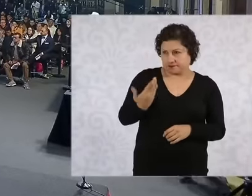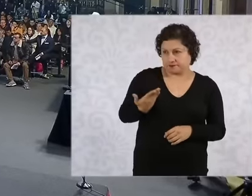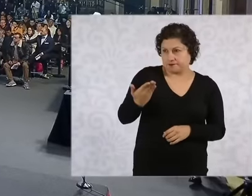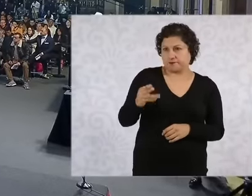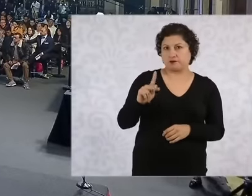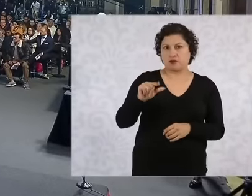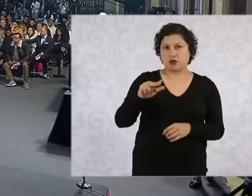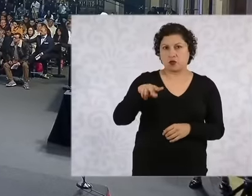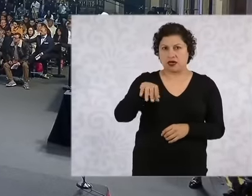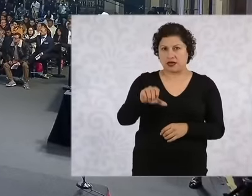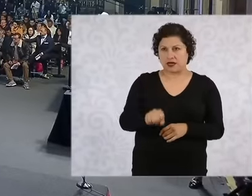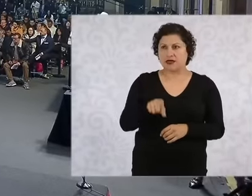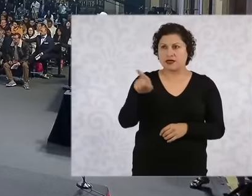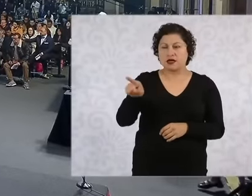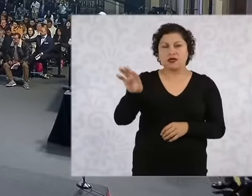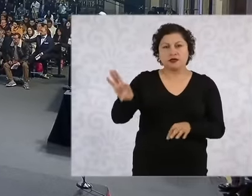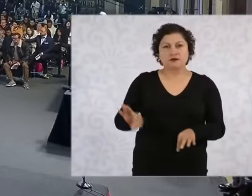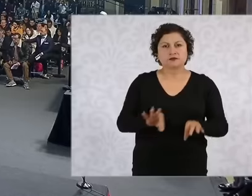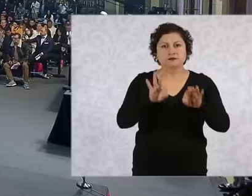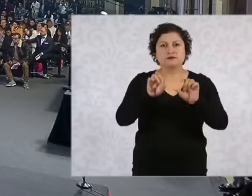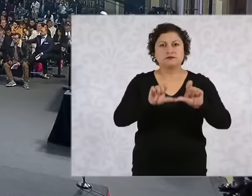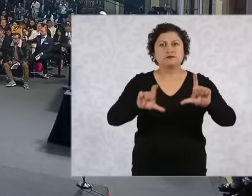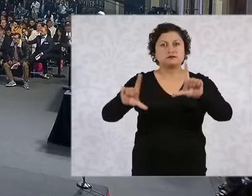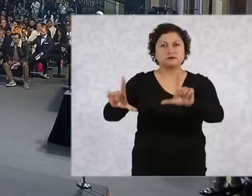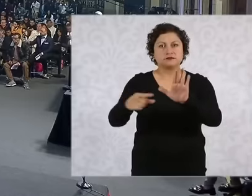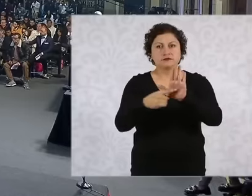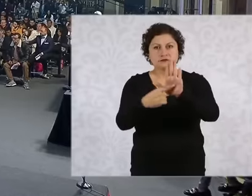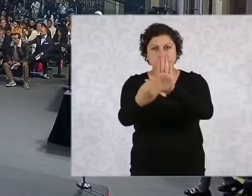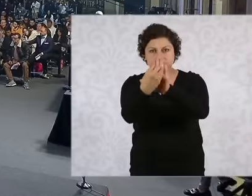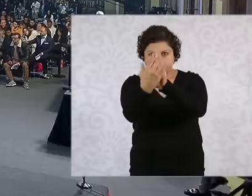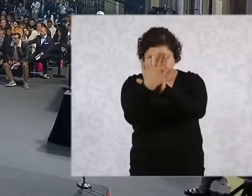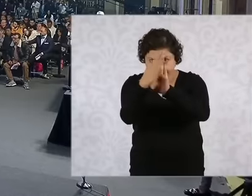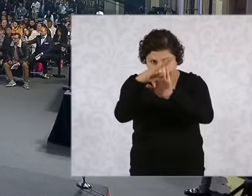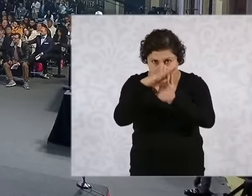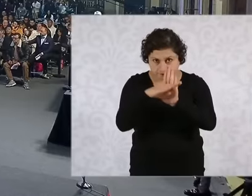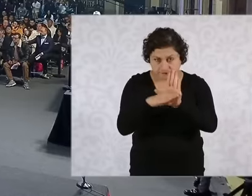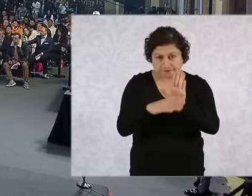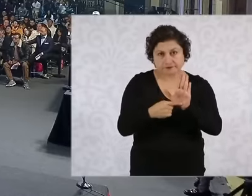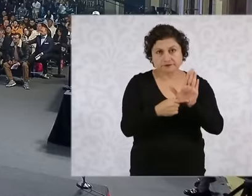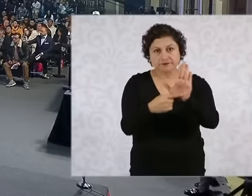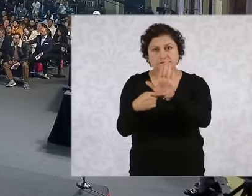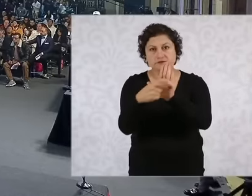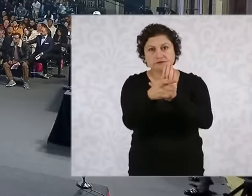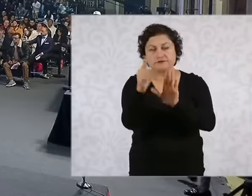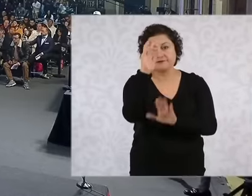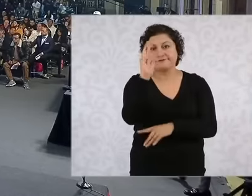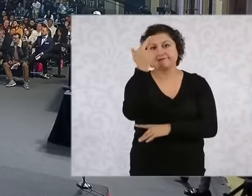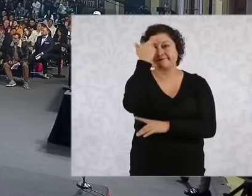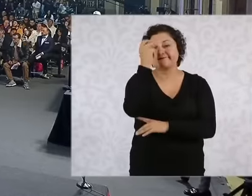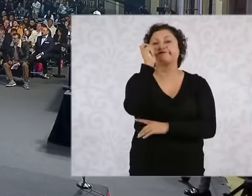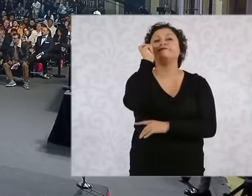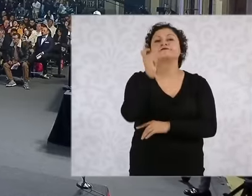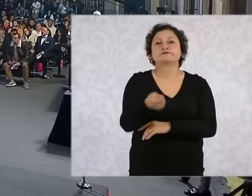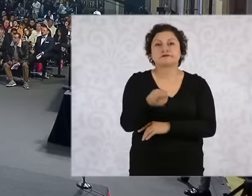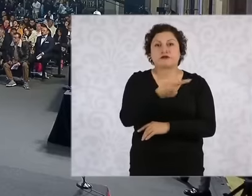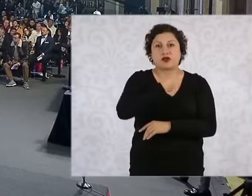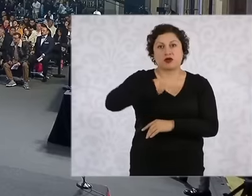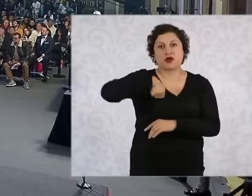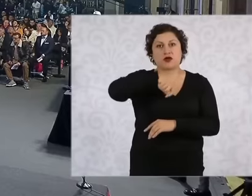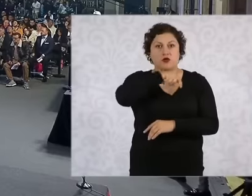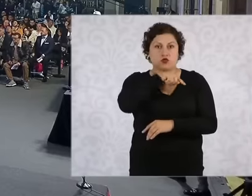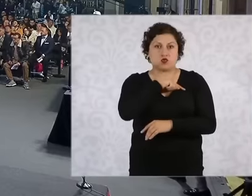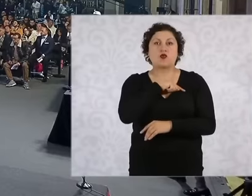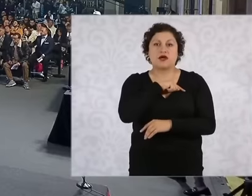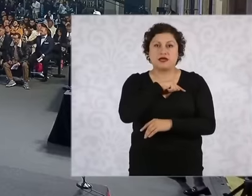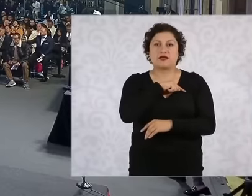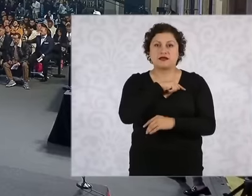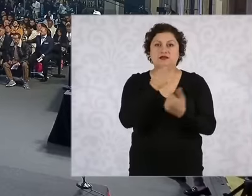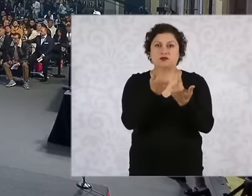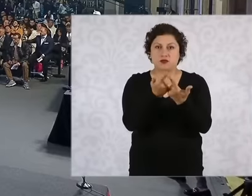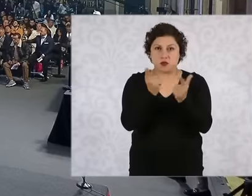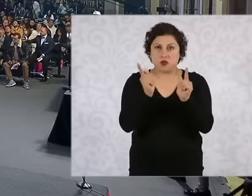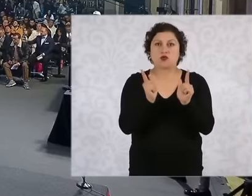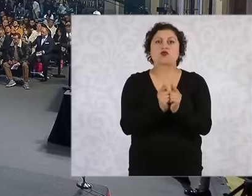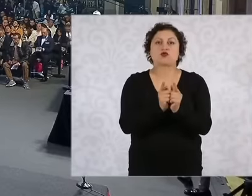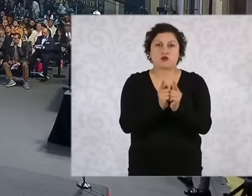we remember how our coalition has a qualified majority